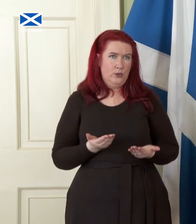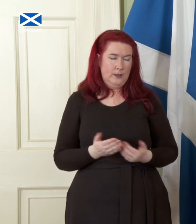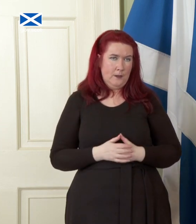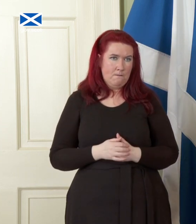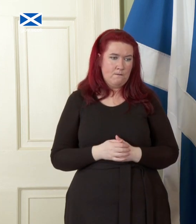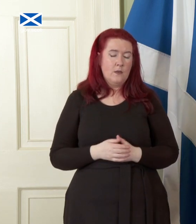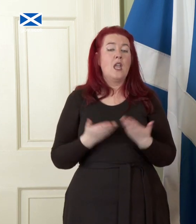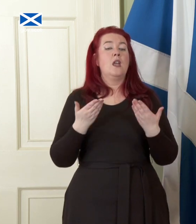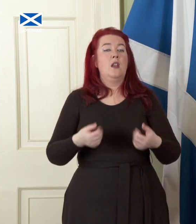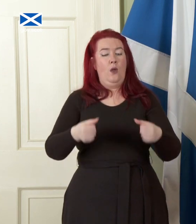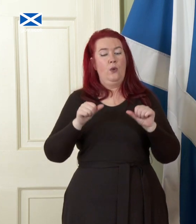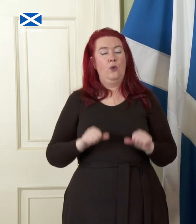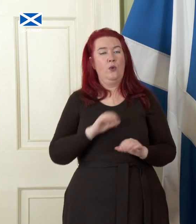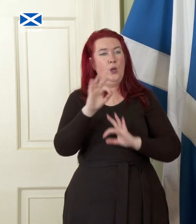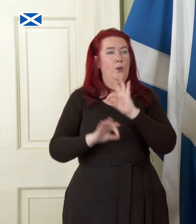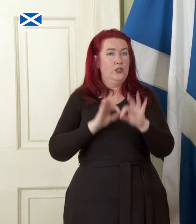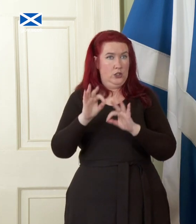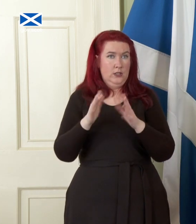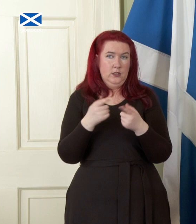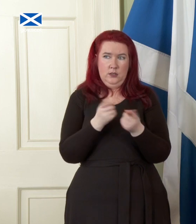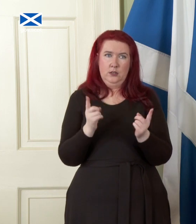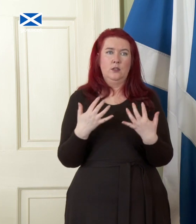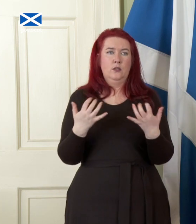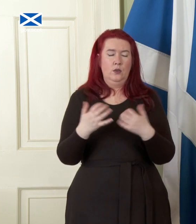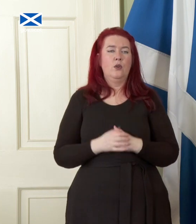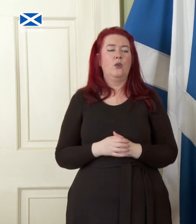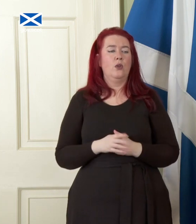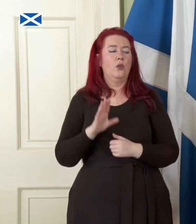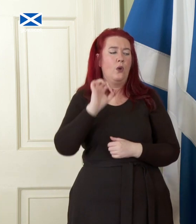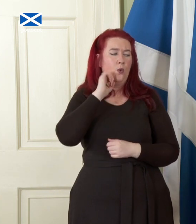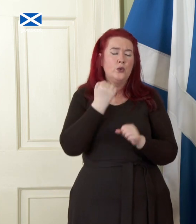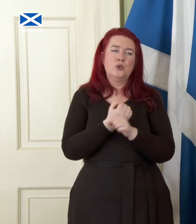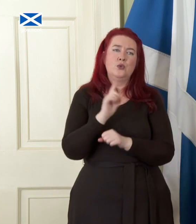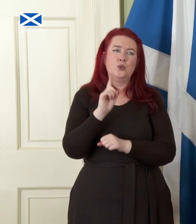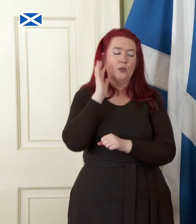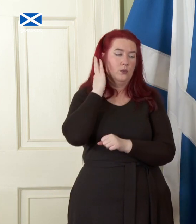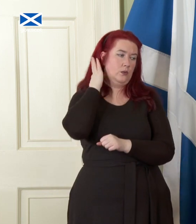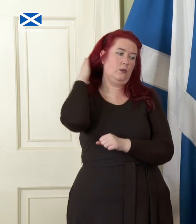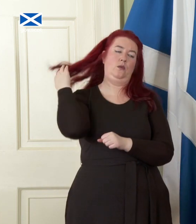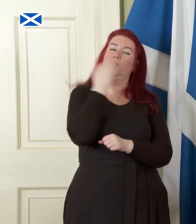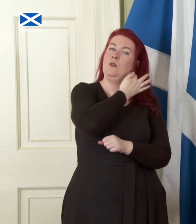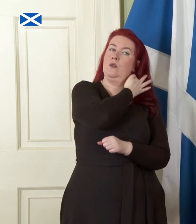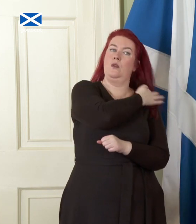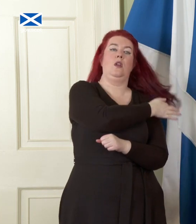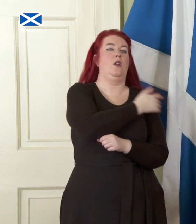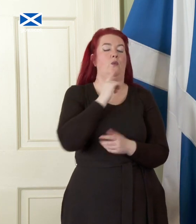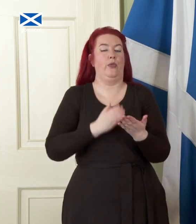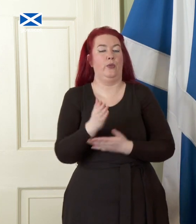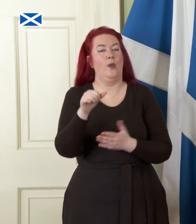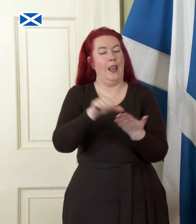I will now go to questions. What I'm going to do is just go through the list of journalists I have